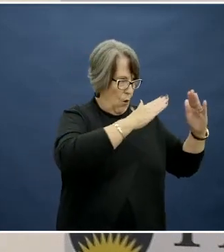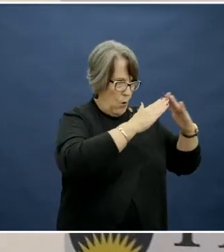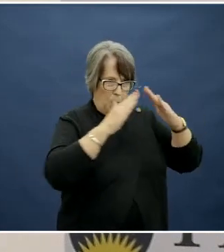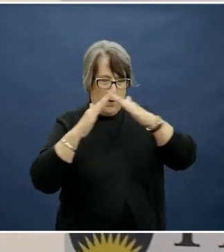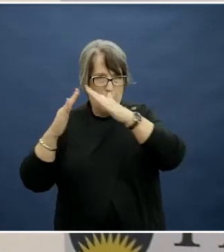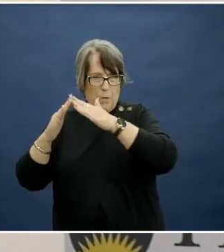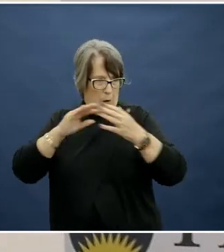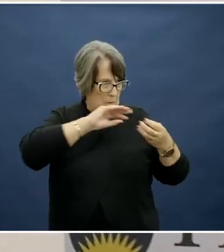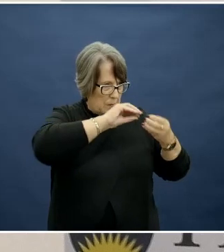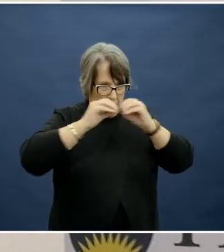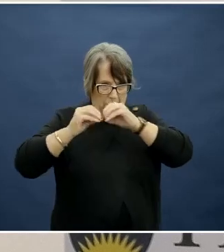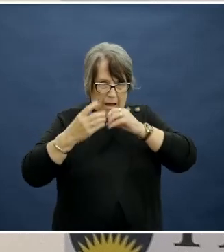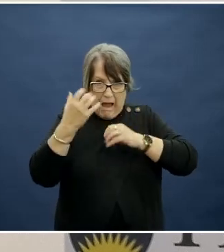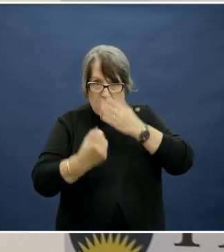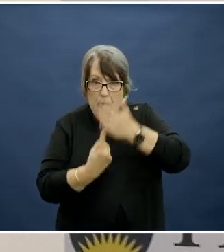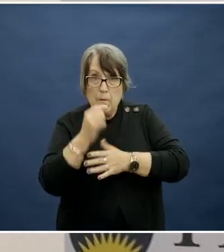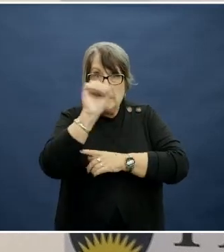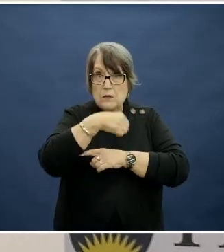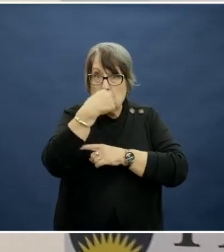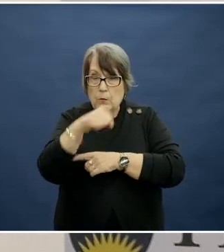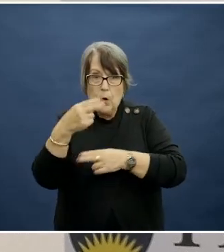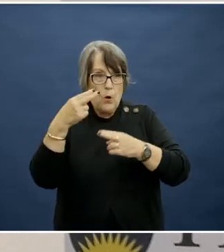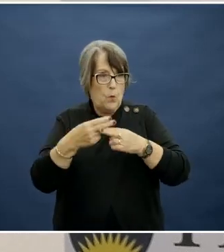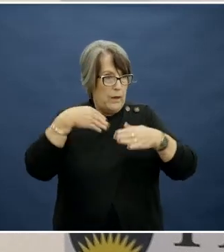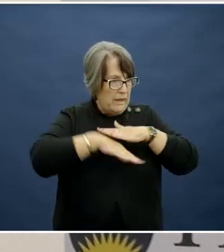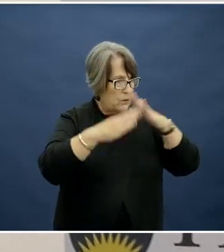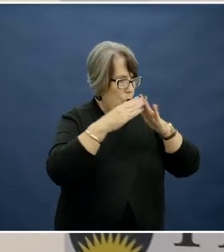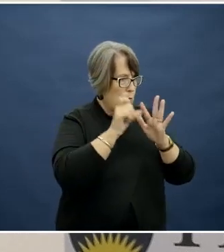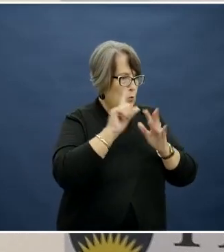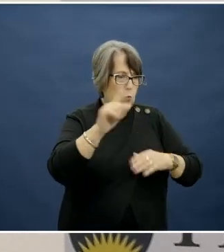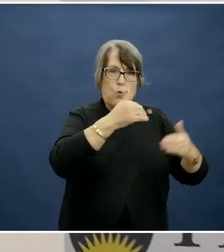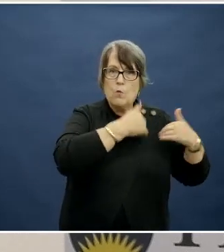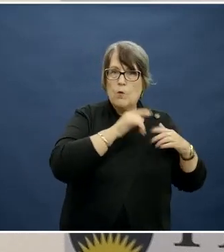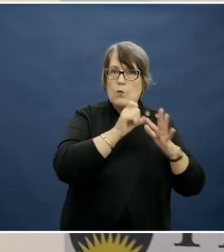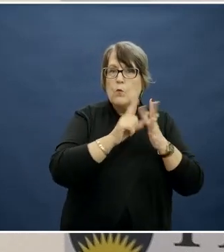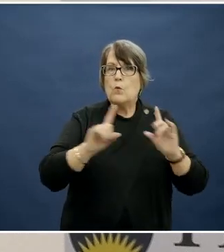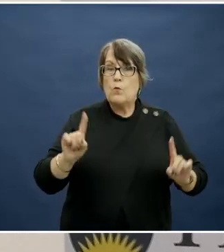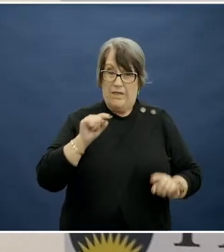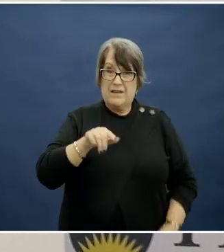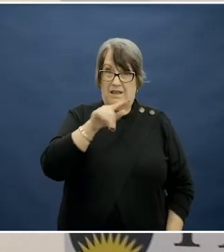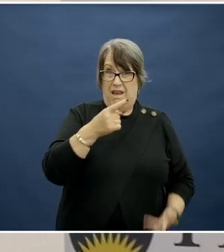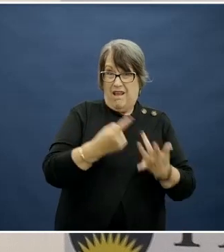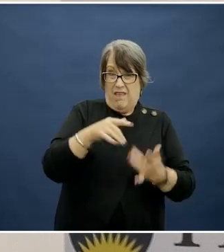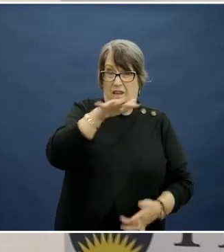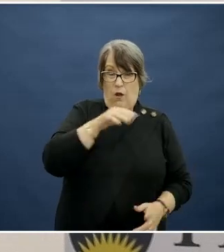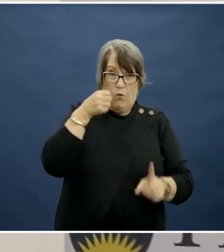do or don't occur around domestic responsibilities, this is another area that impacts child, as